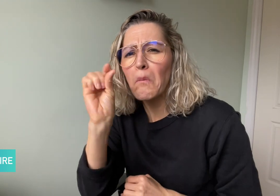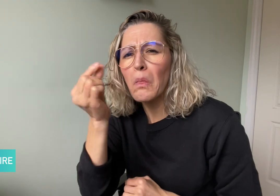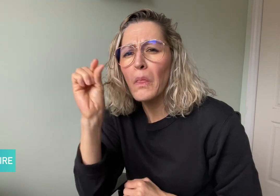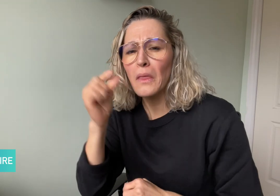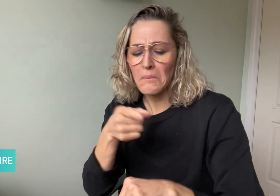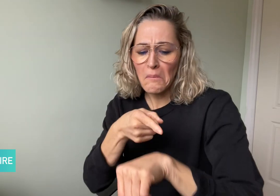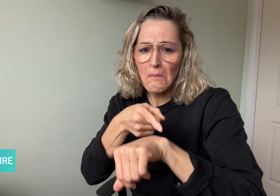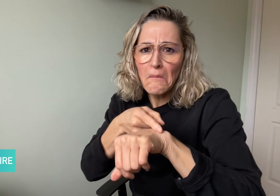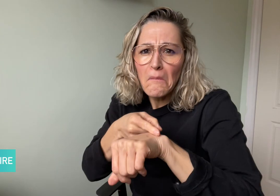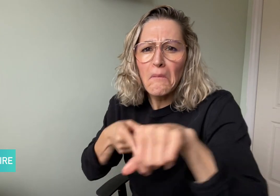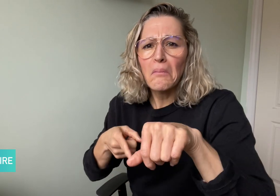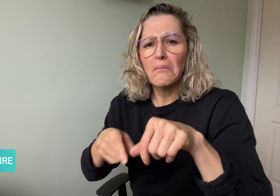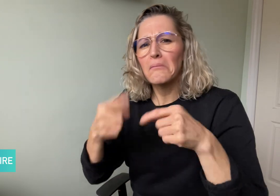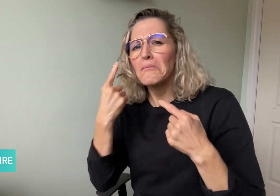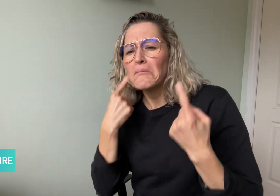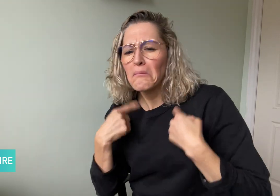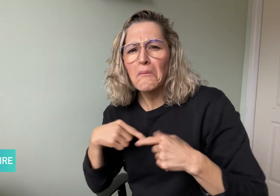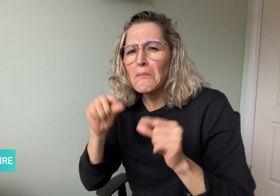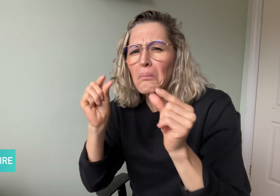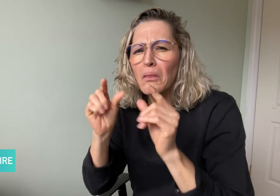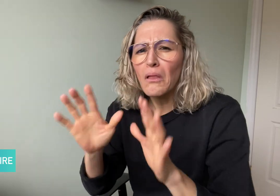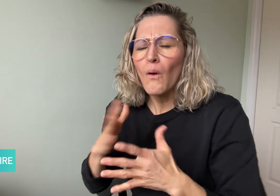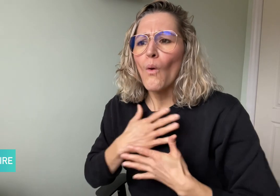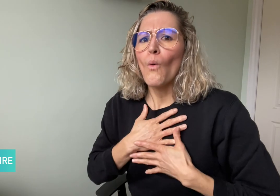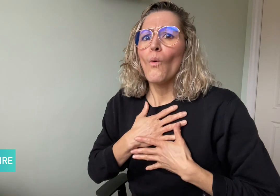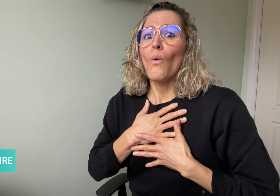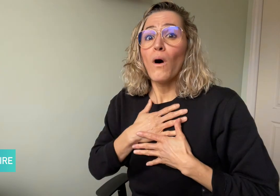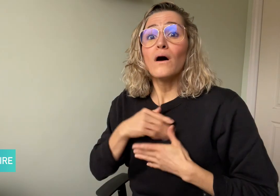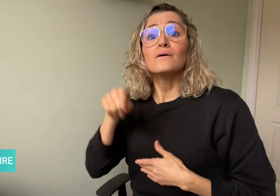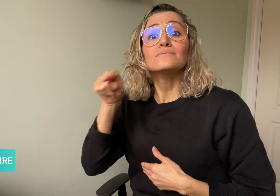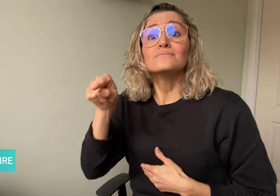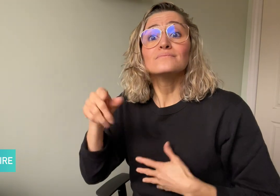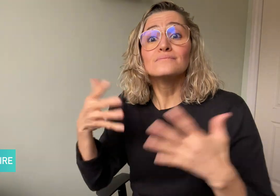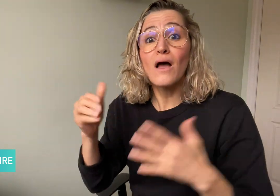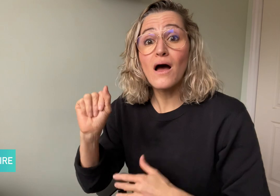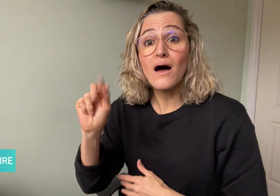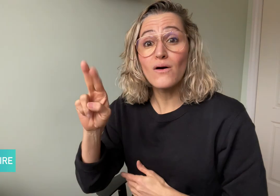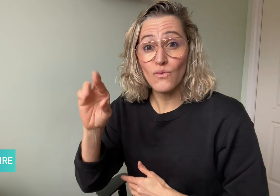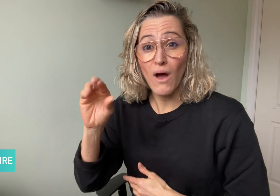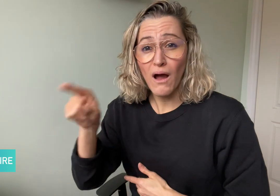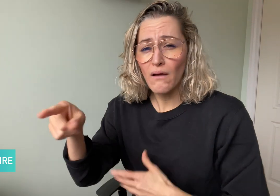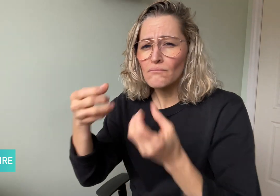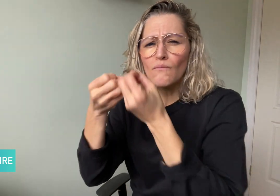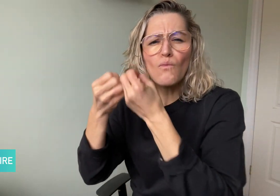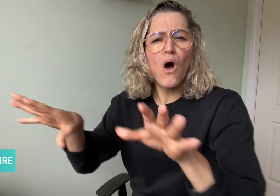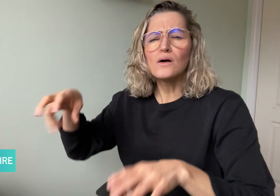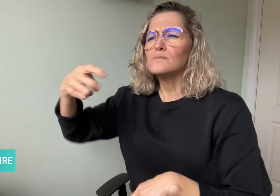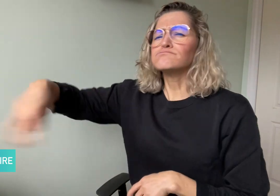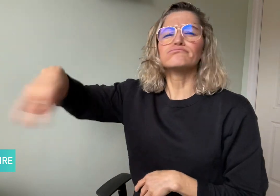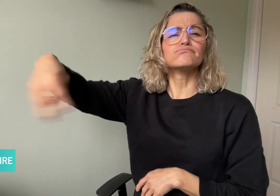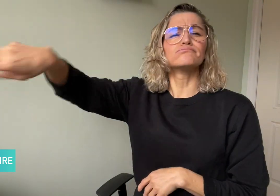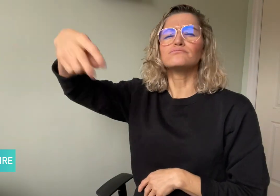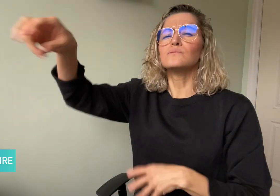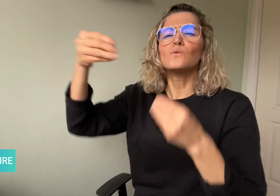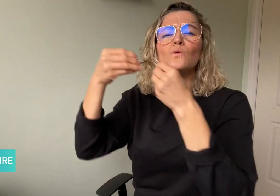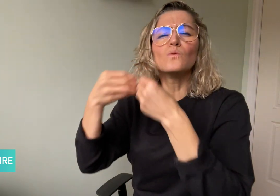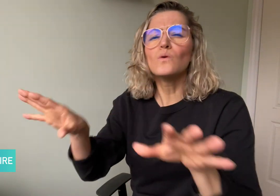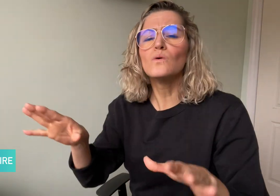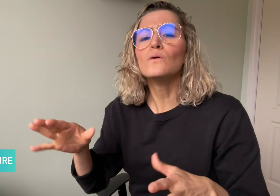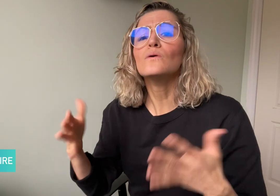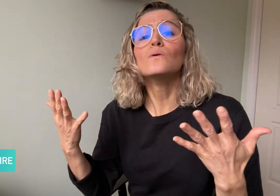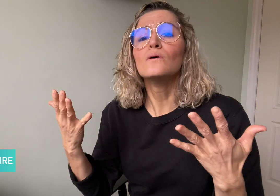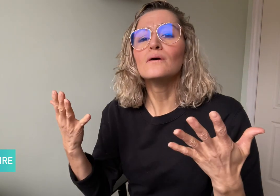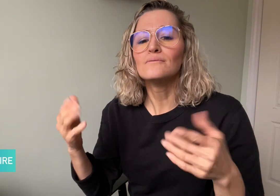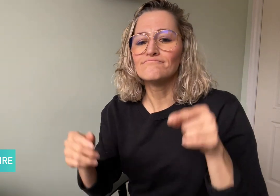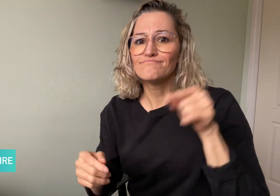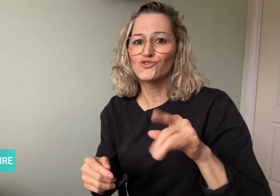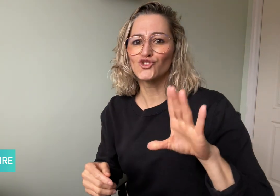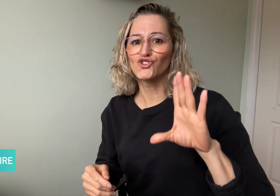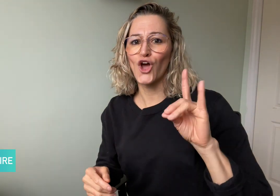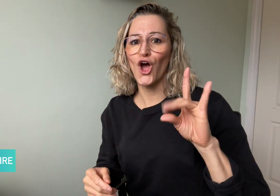only minor cuts and abrasions. Max stayed with her and kept